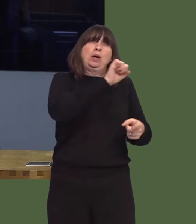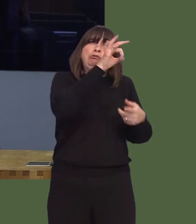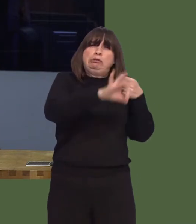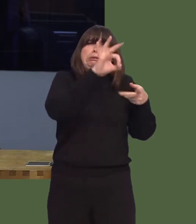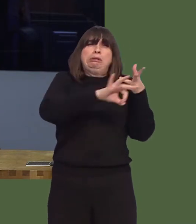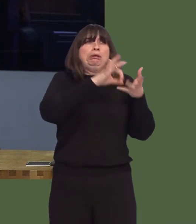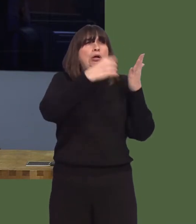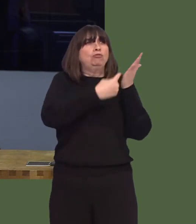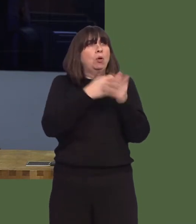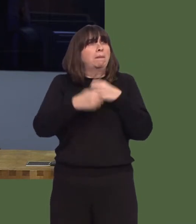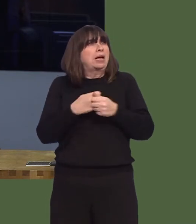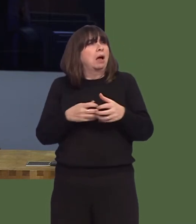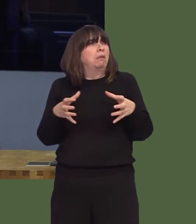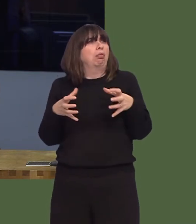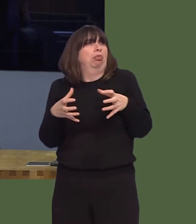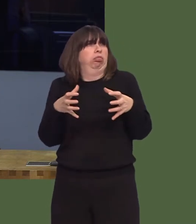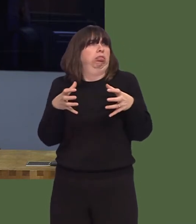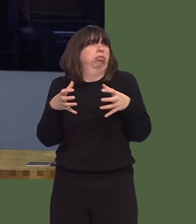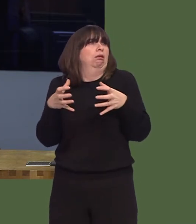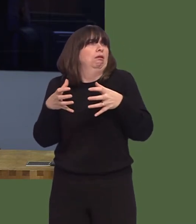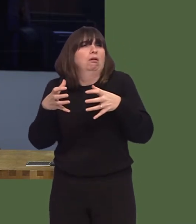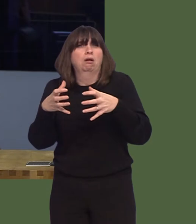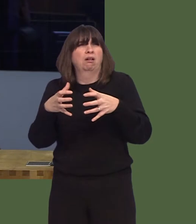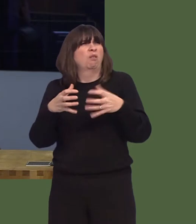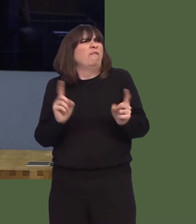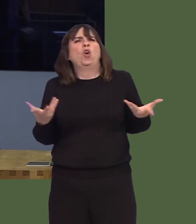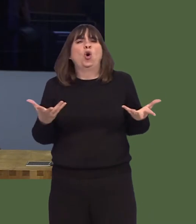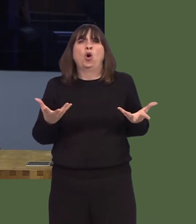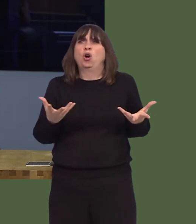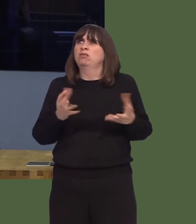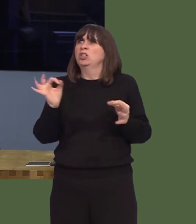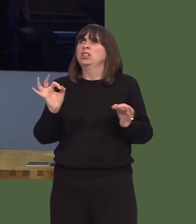bear the cost of all business taxes, for no practical benefit to anybody at all.